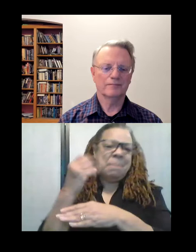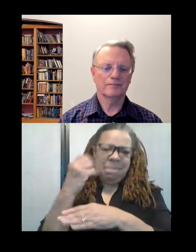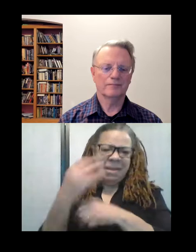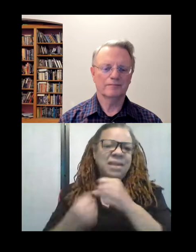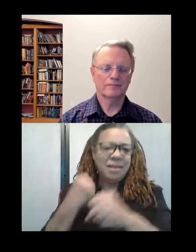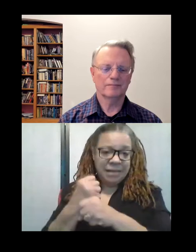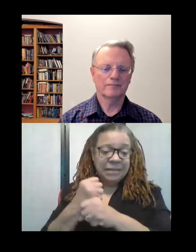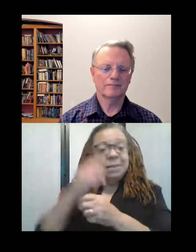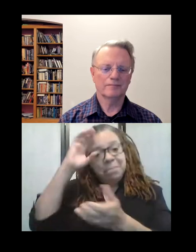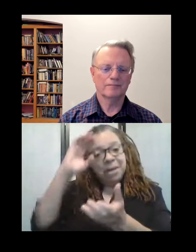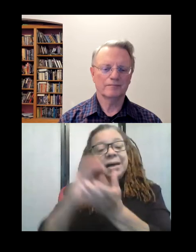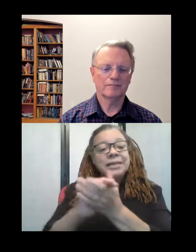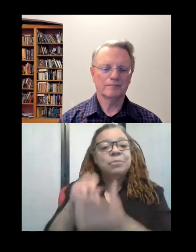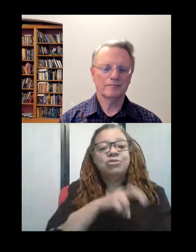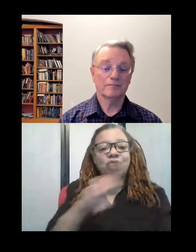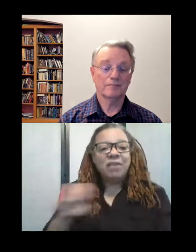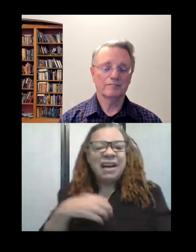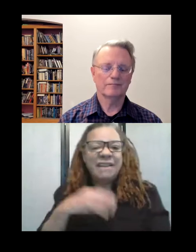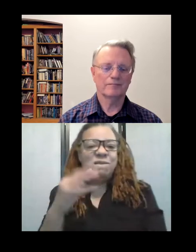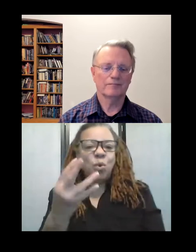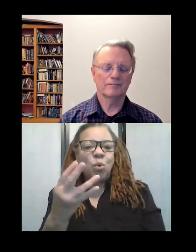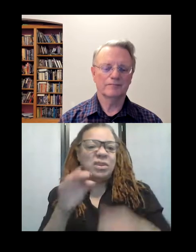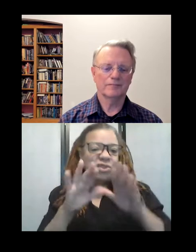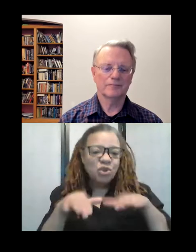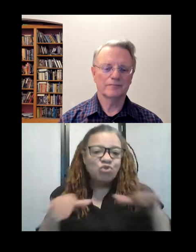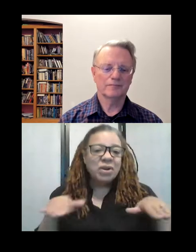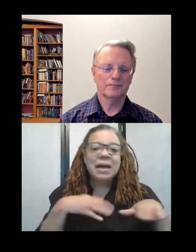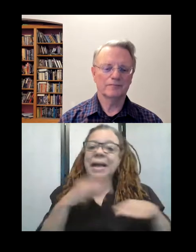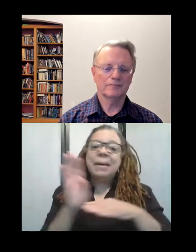traveling. I had four children, and my business was just not--